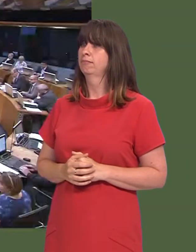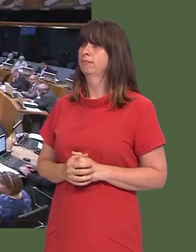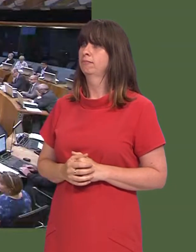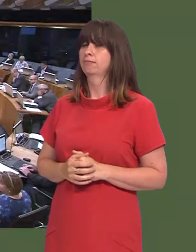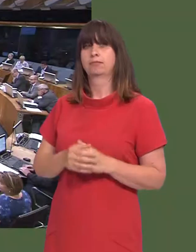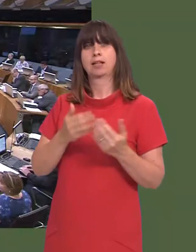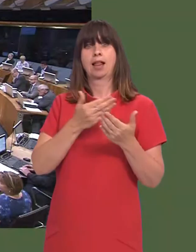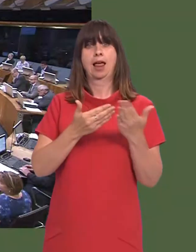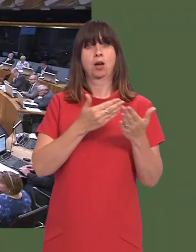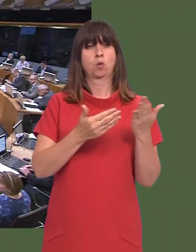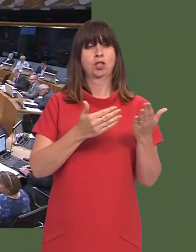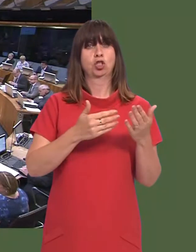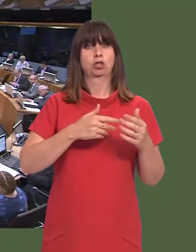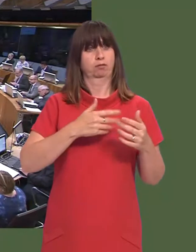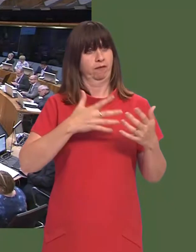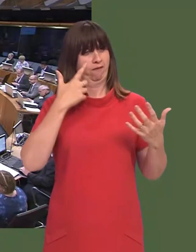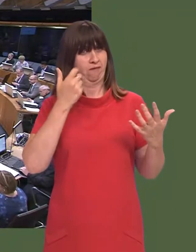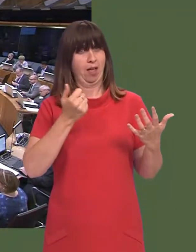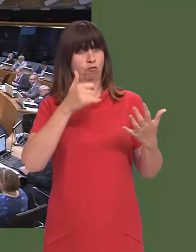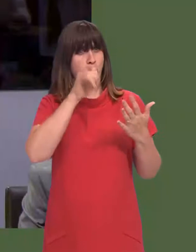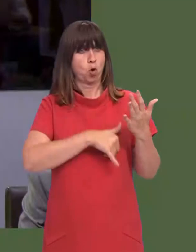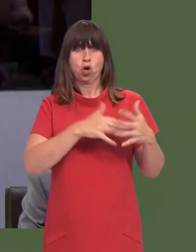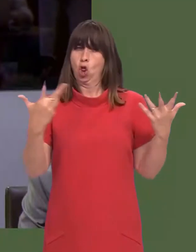Mohammad Asghar: The latest ëLanguage Trends Walesí report found that the teachers were